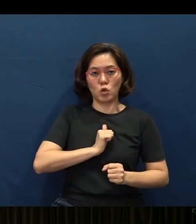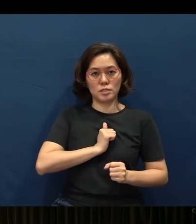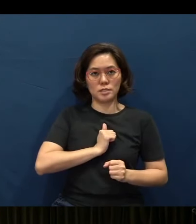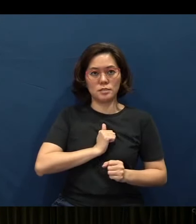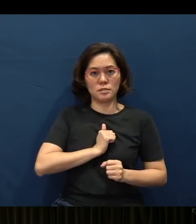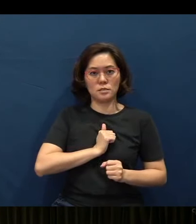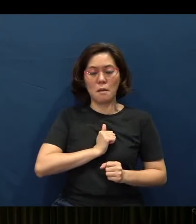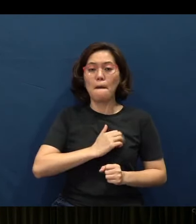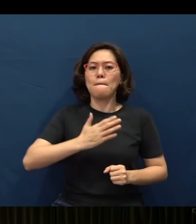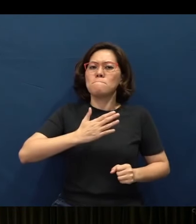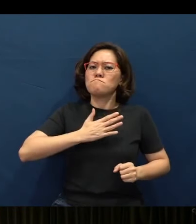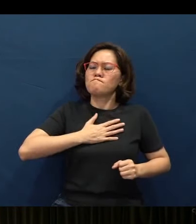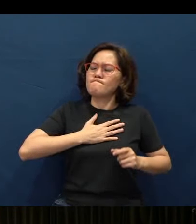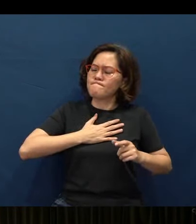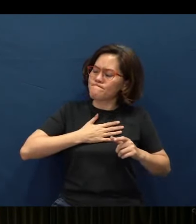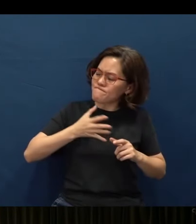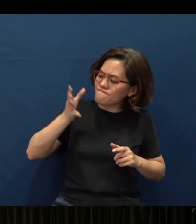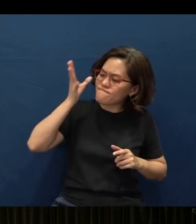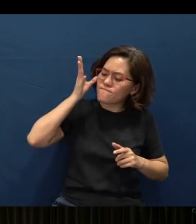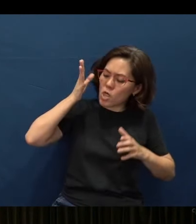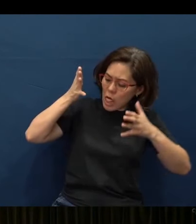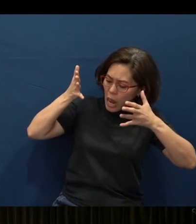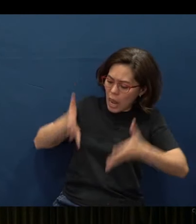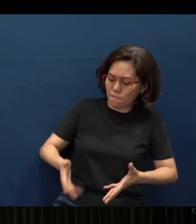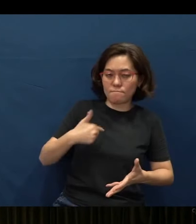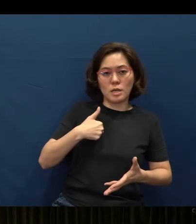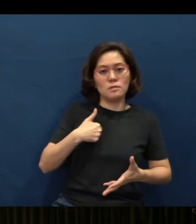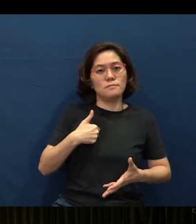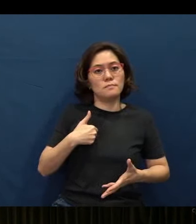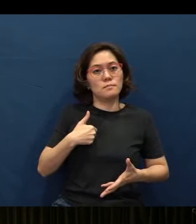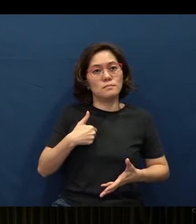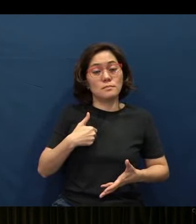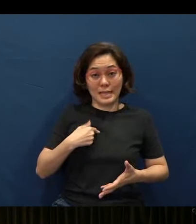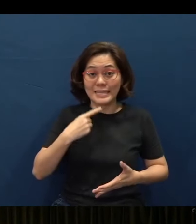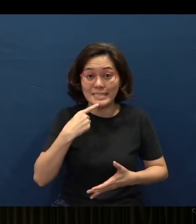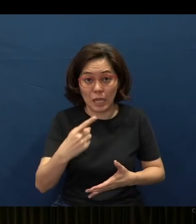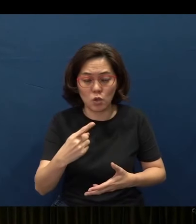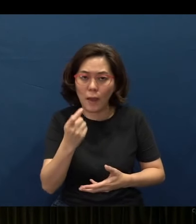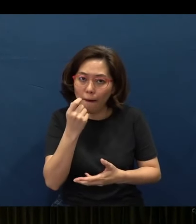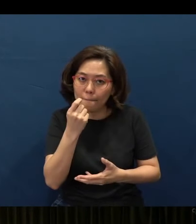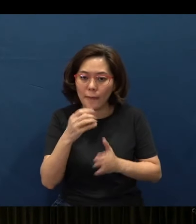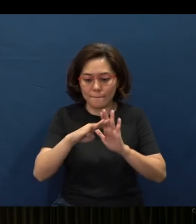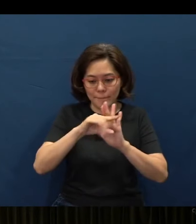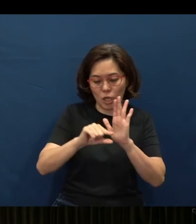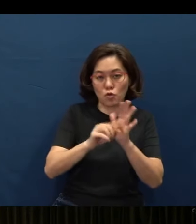that my father left with me.” Now, let me just tell you a little bit of a background story here.